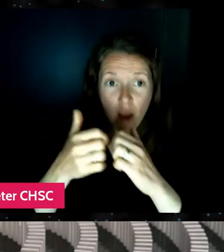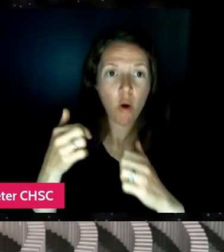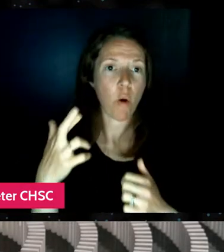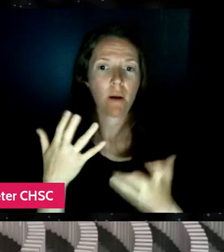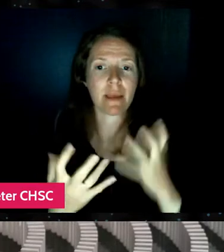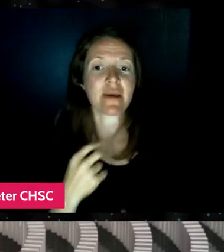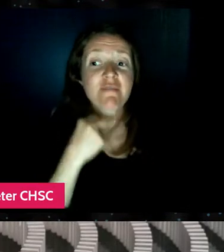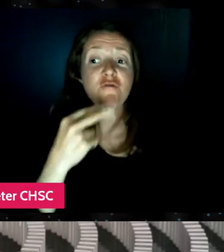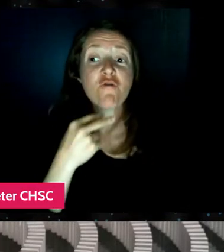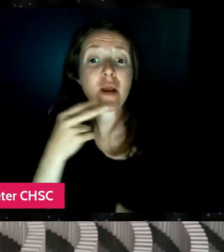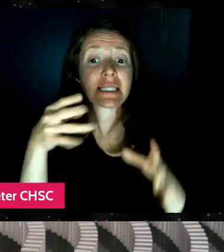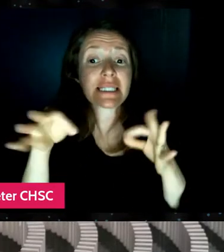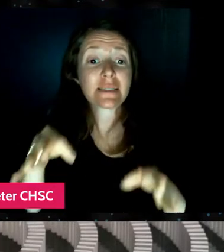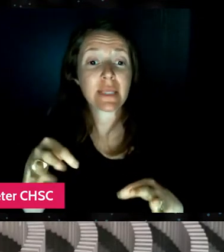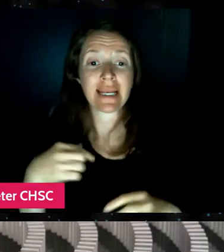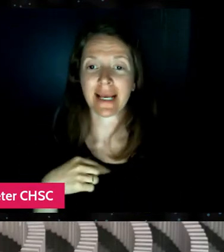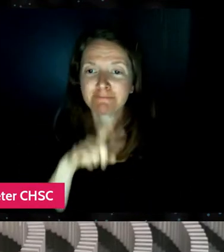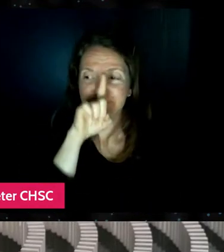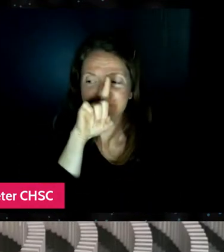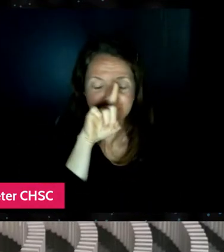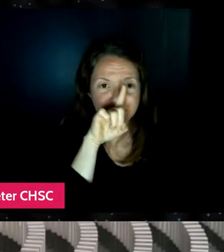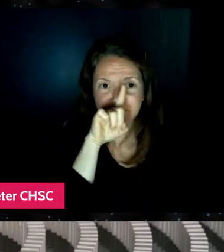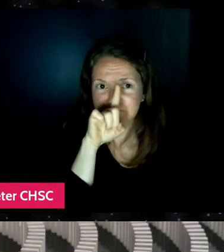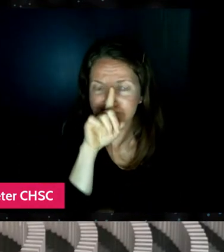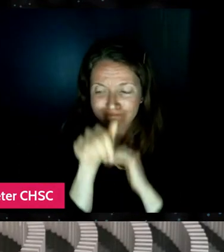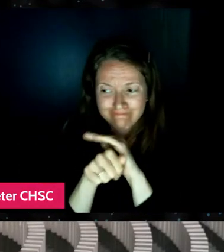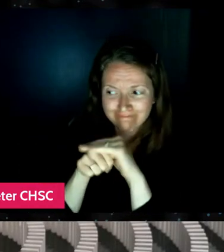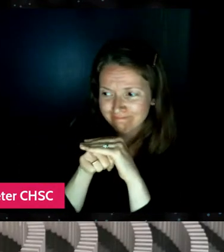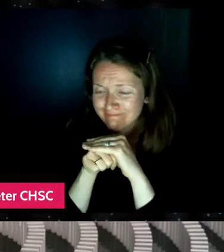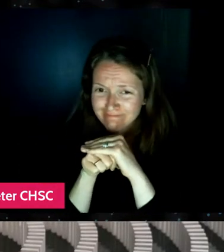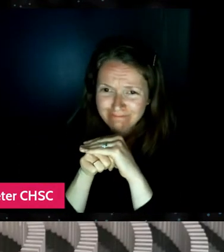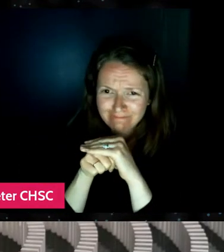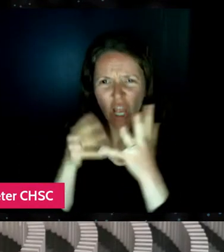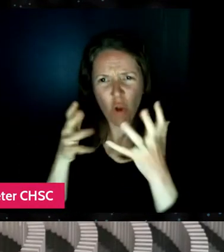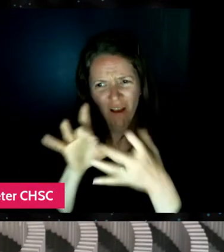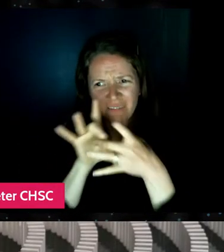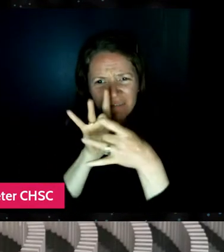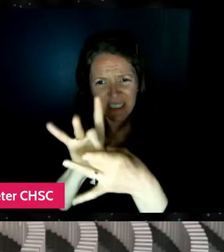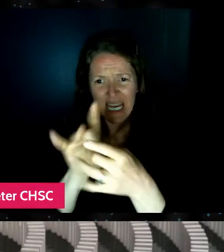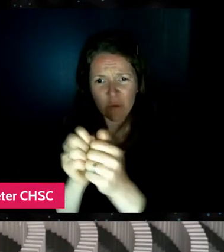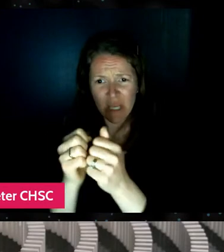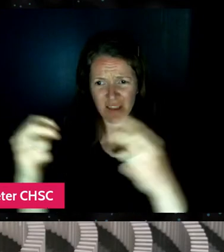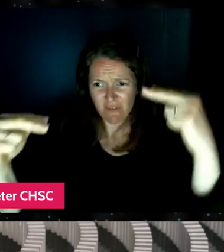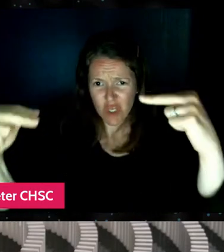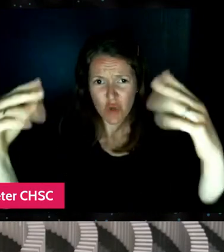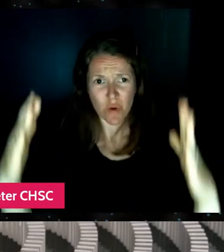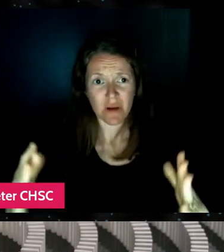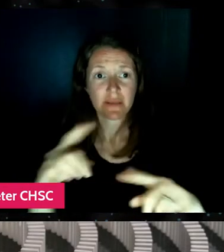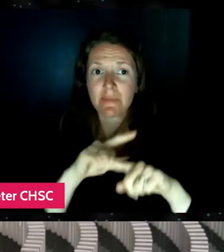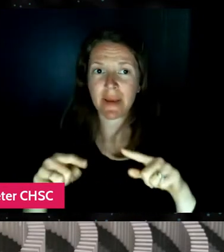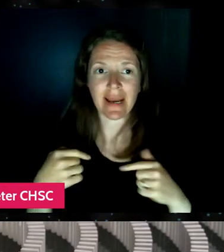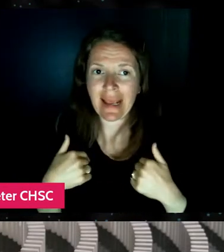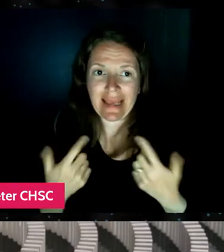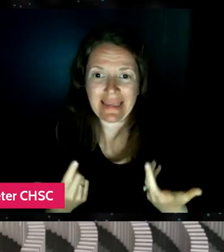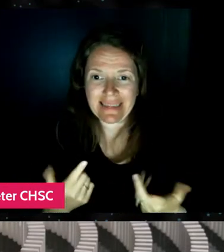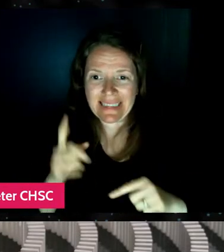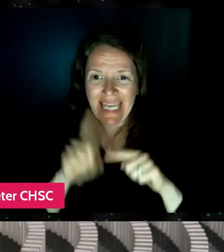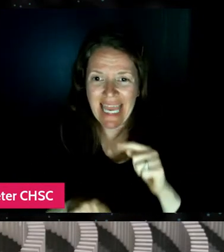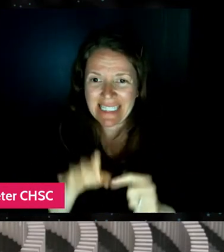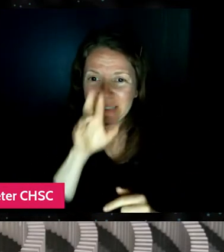or, you know, develop a deeper connection with my audience but I wasn't able to really speak to them unless I put text on screen,